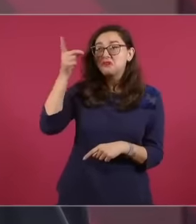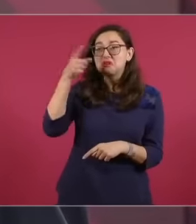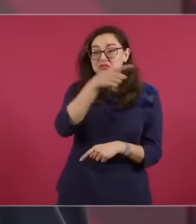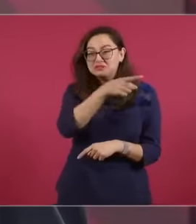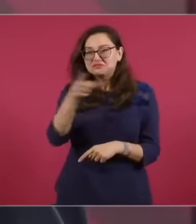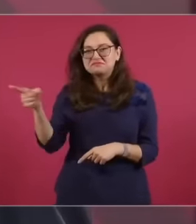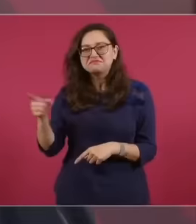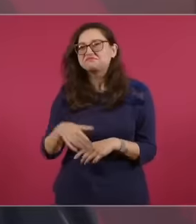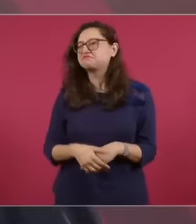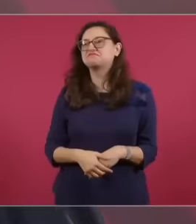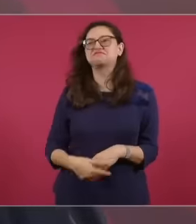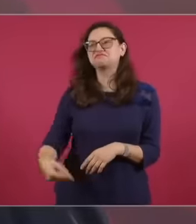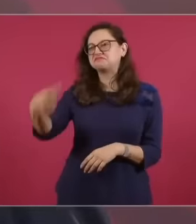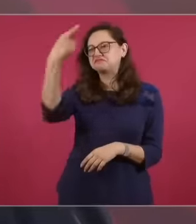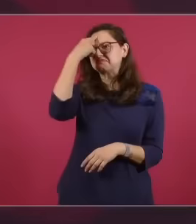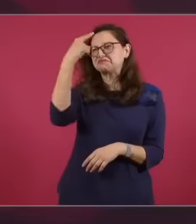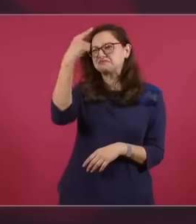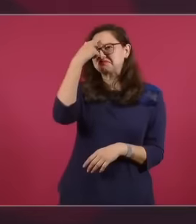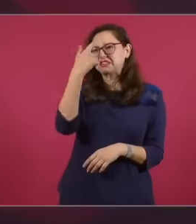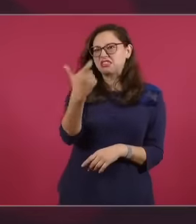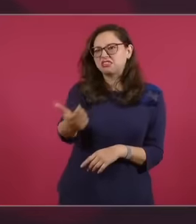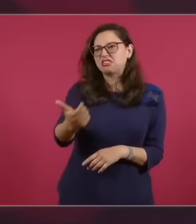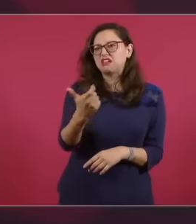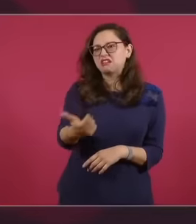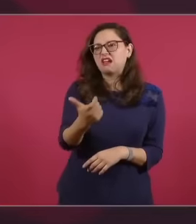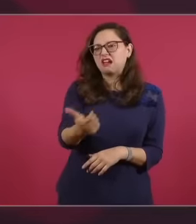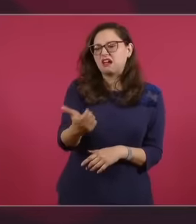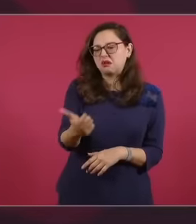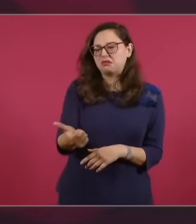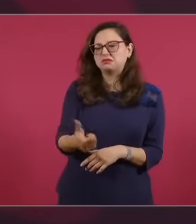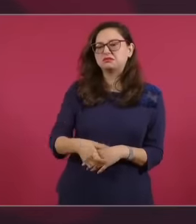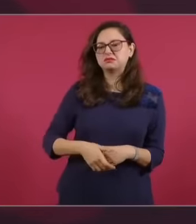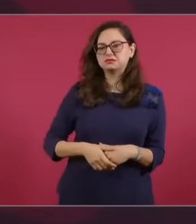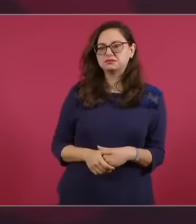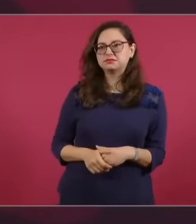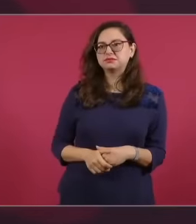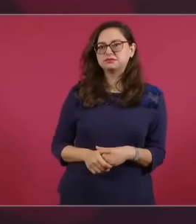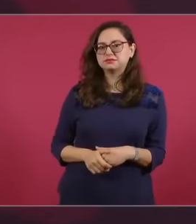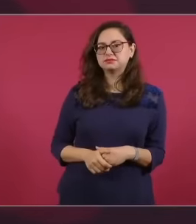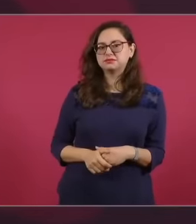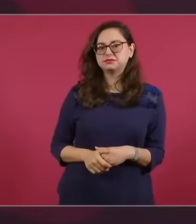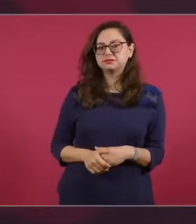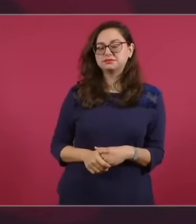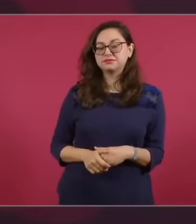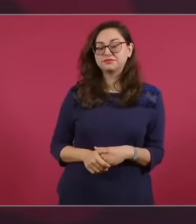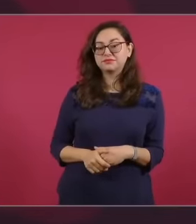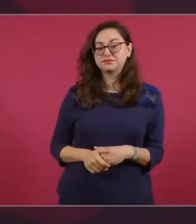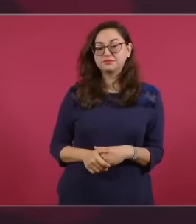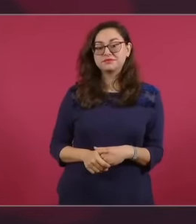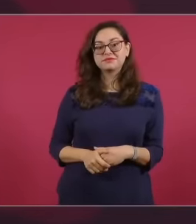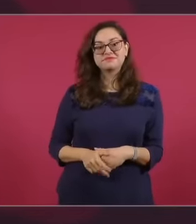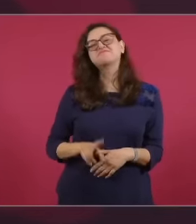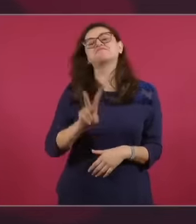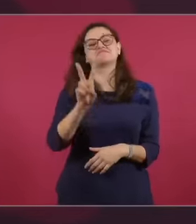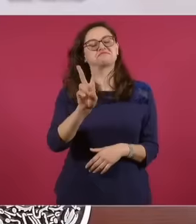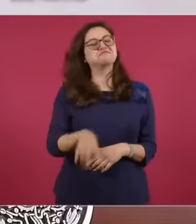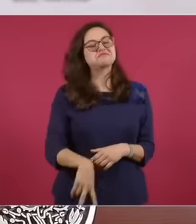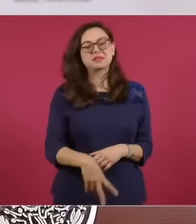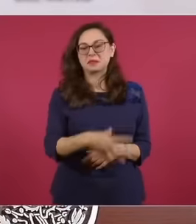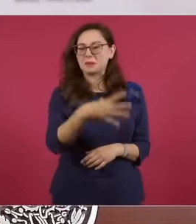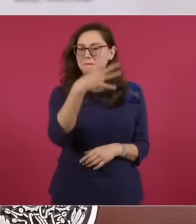The only thing that mattered to them was the money